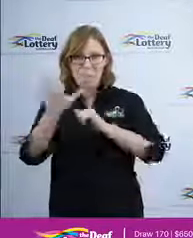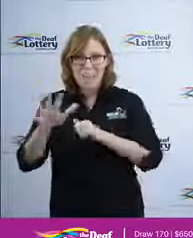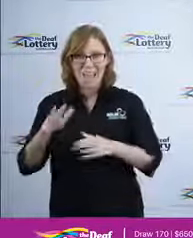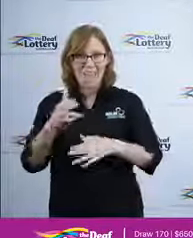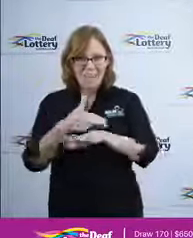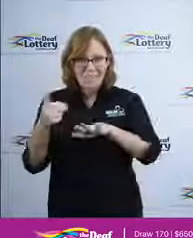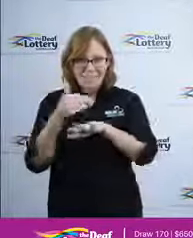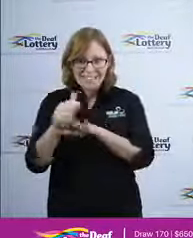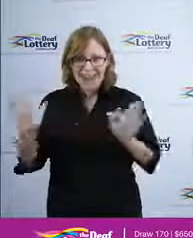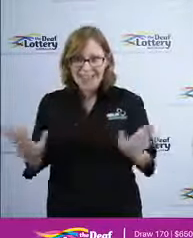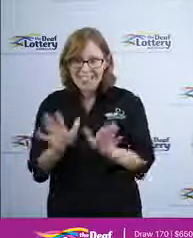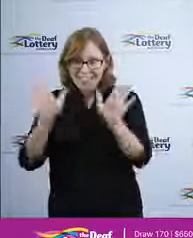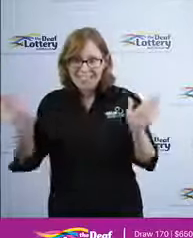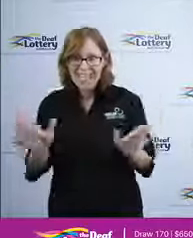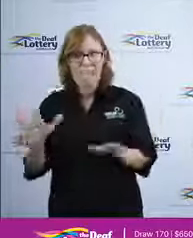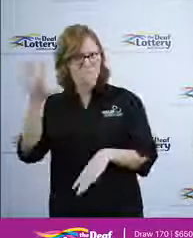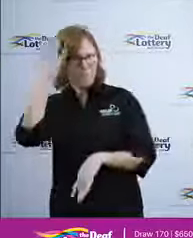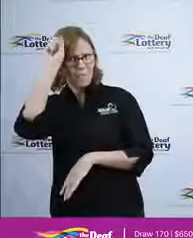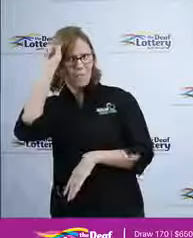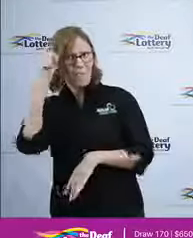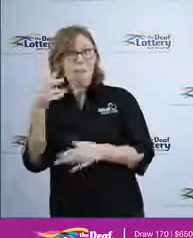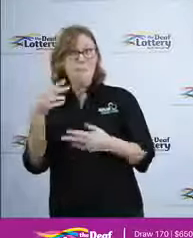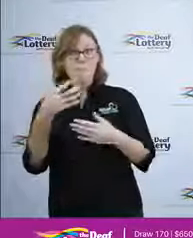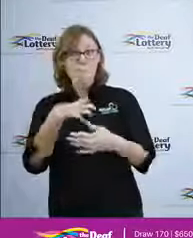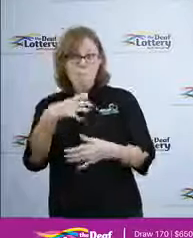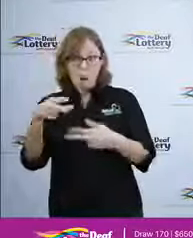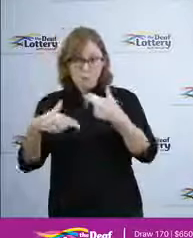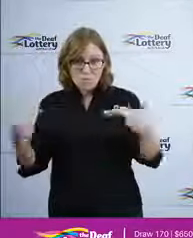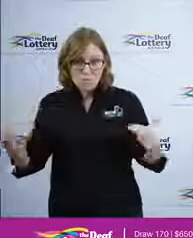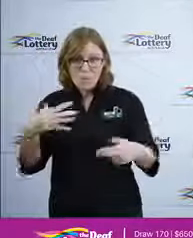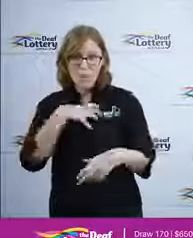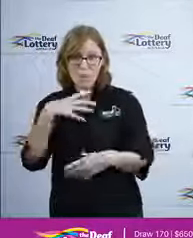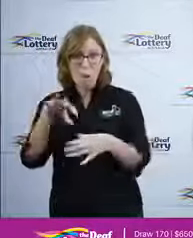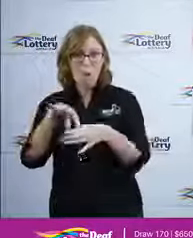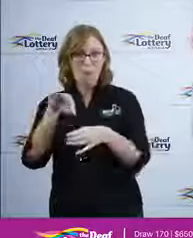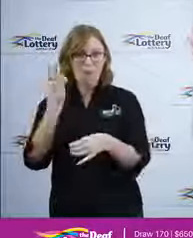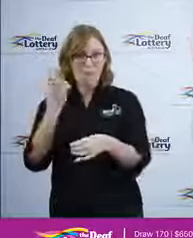remember there are more prizes and more choice with The Deaf Lottery. See you next time.